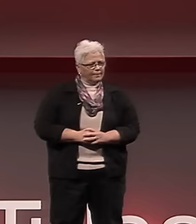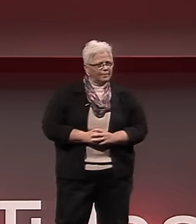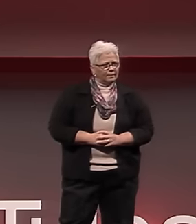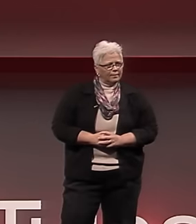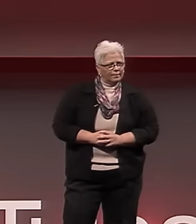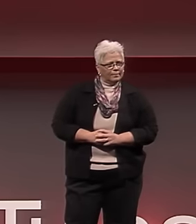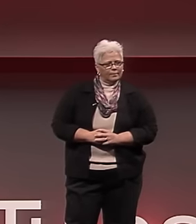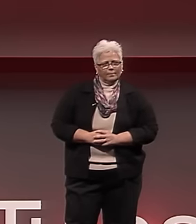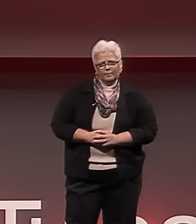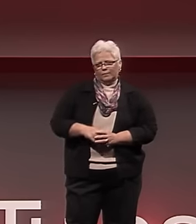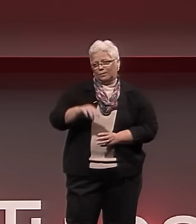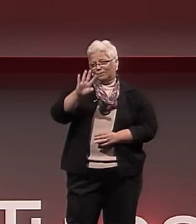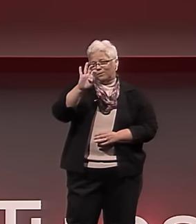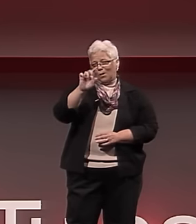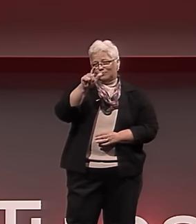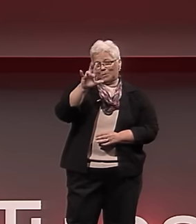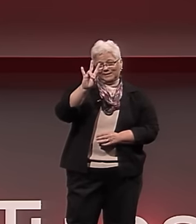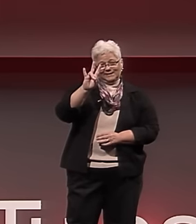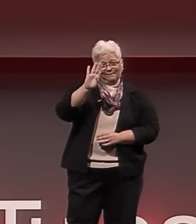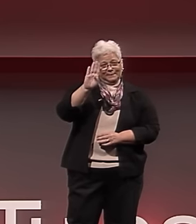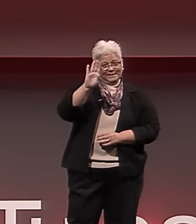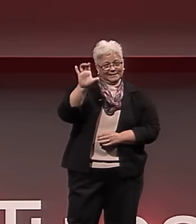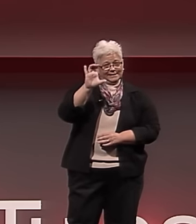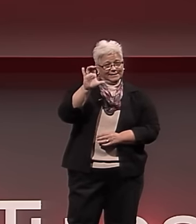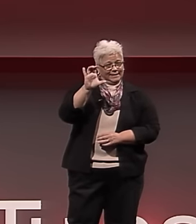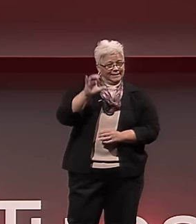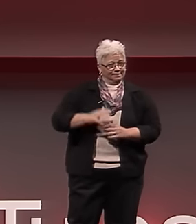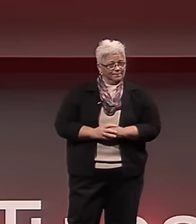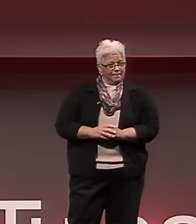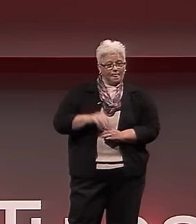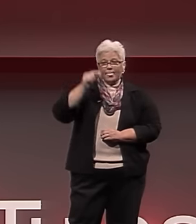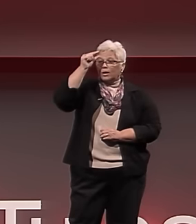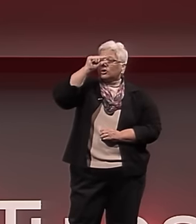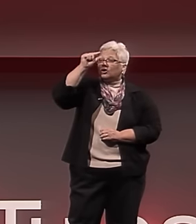Looking back, historically, in 427 B.C.,